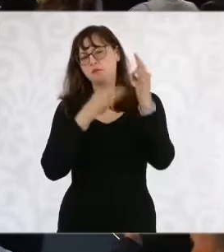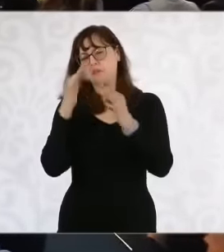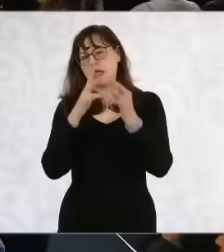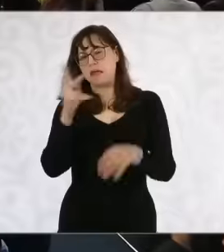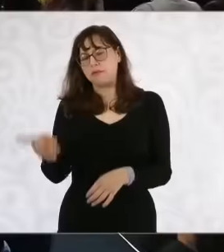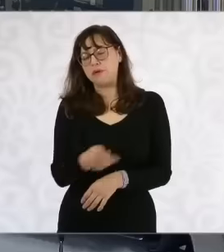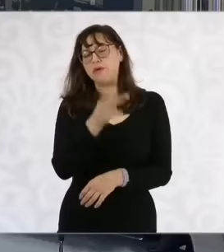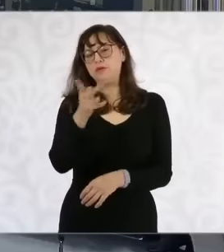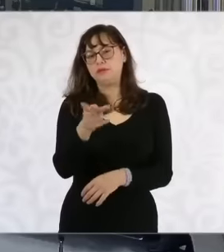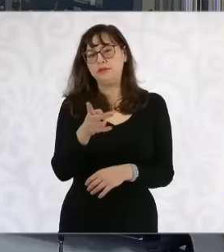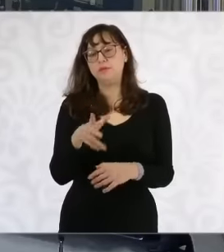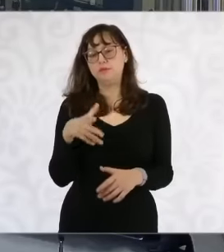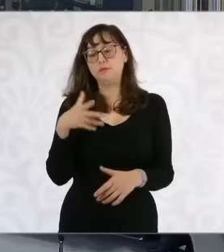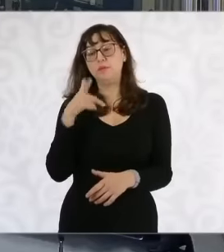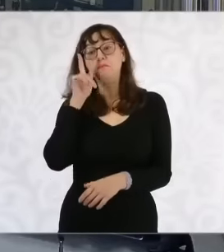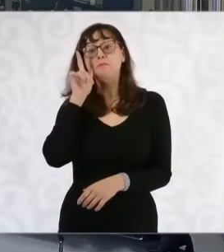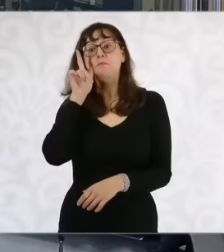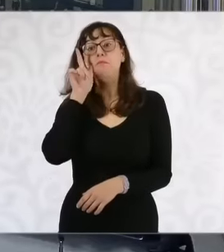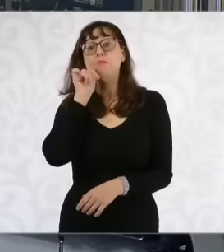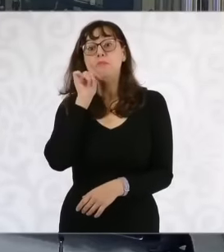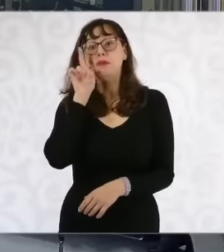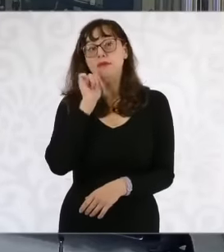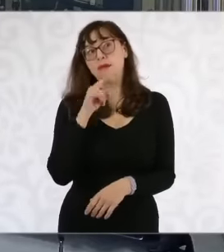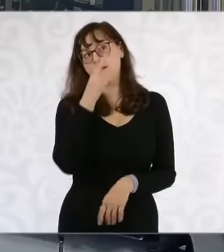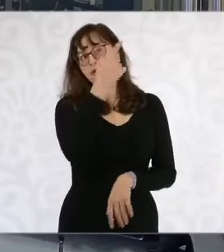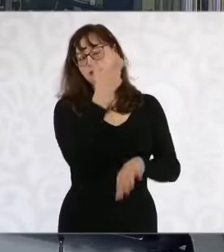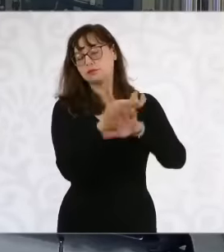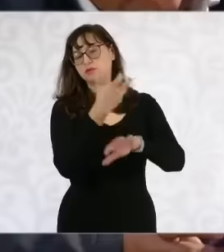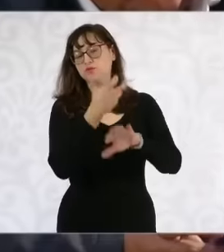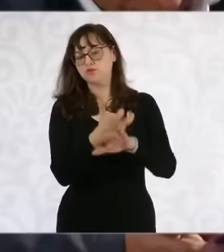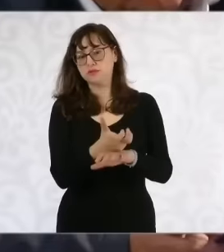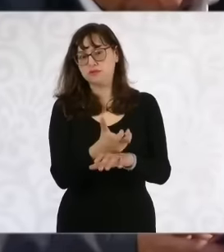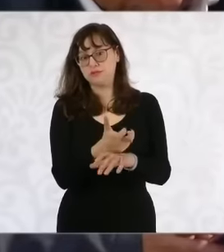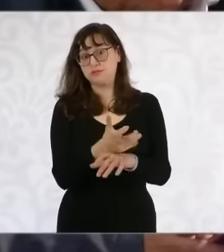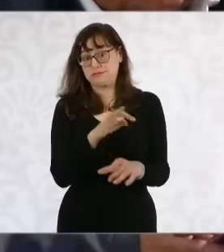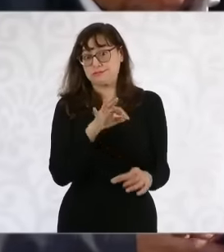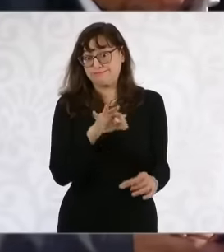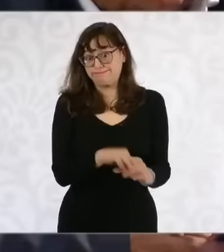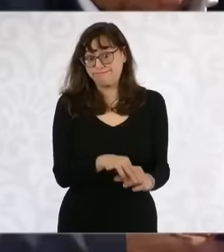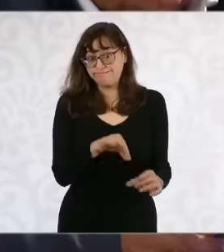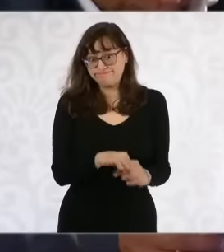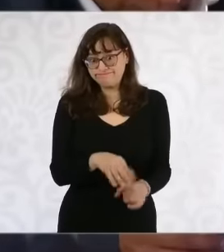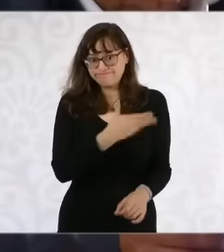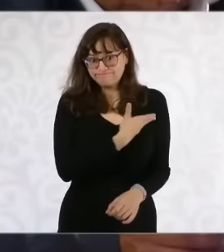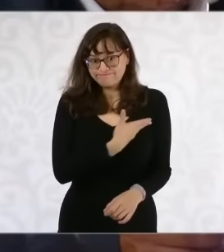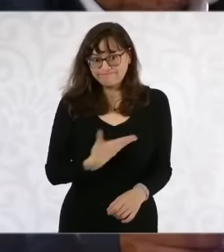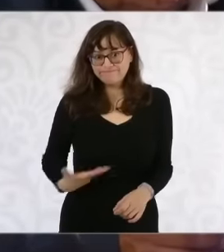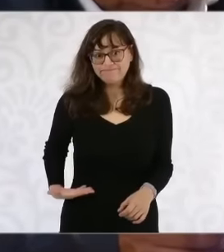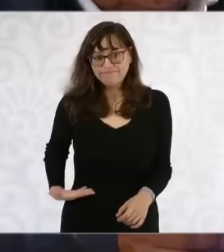will be held tomorrow in the United States Well well I would like to know your opinion regarding on the one hand